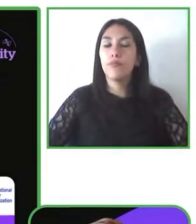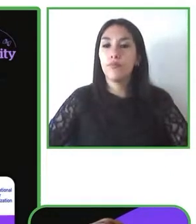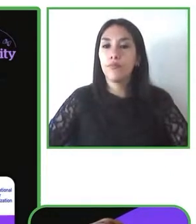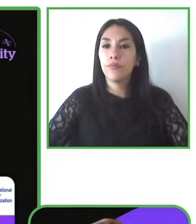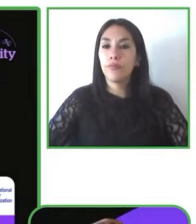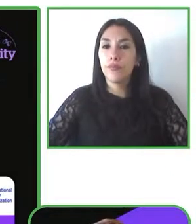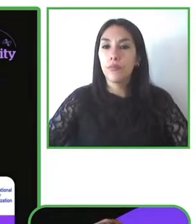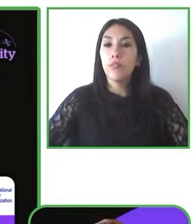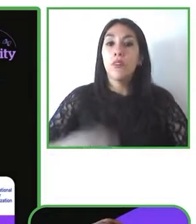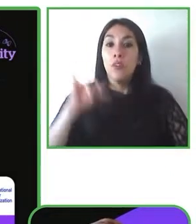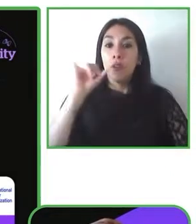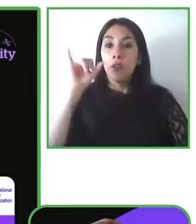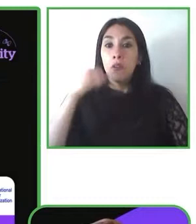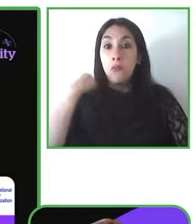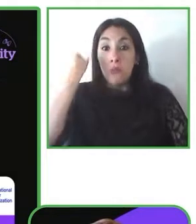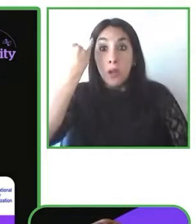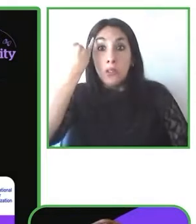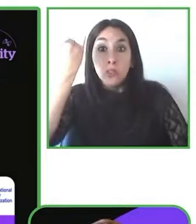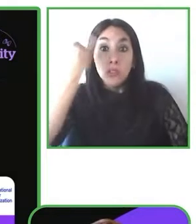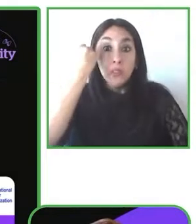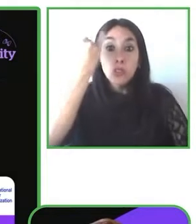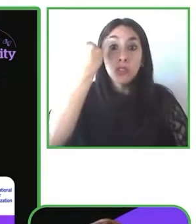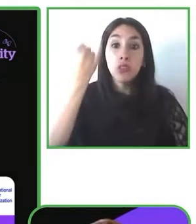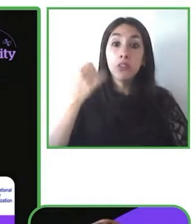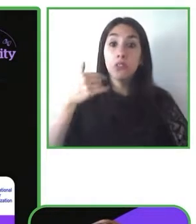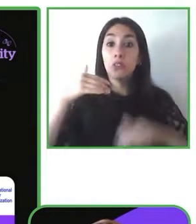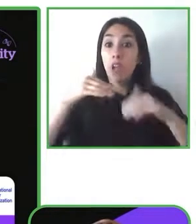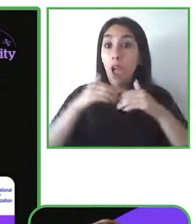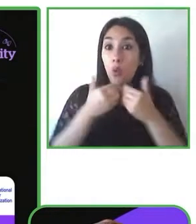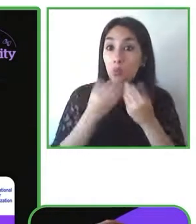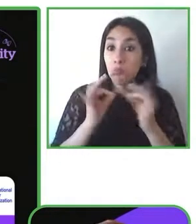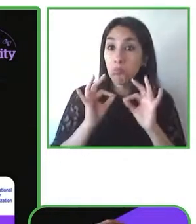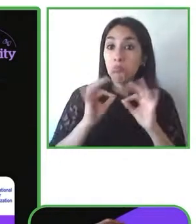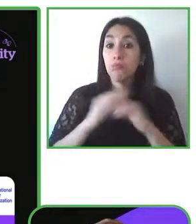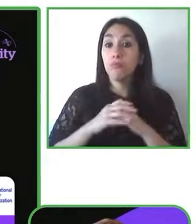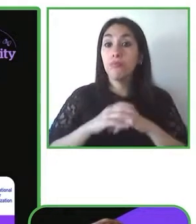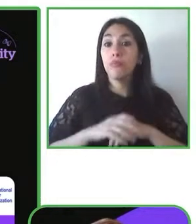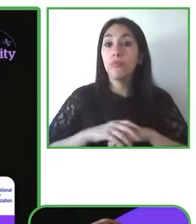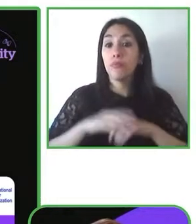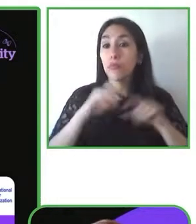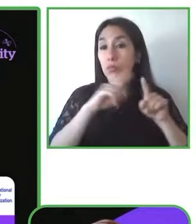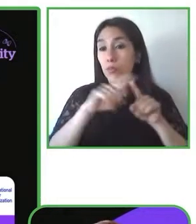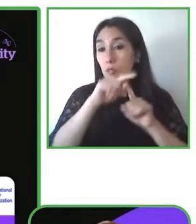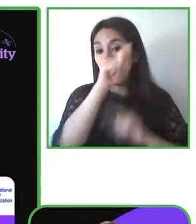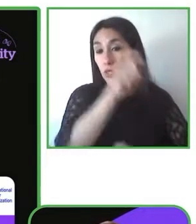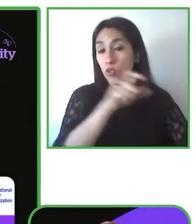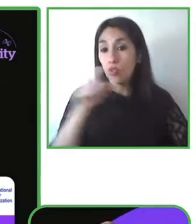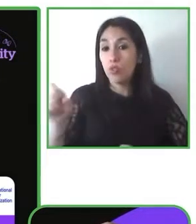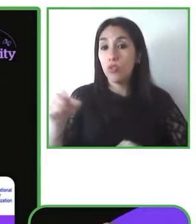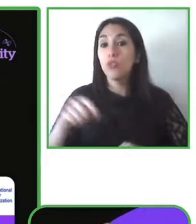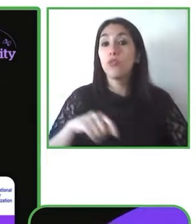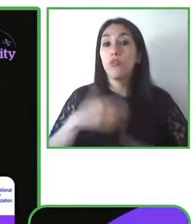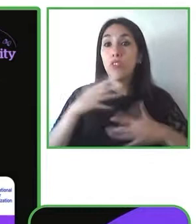Disability Network, Business Disability Forum, Fundraising Answer and many other and local level